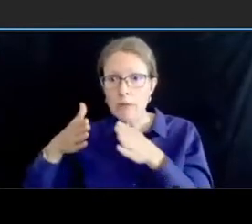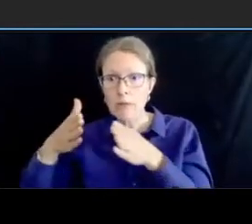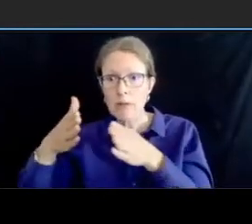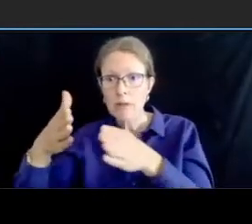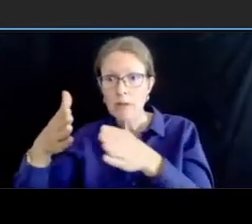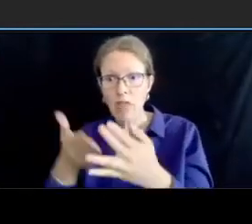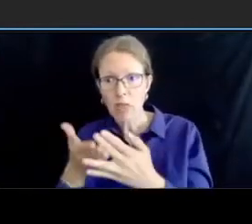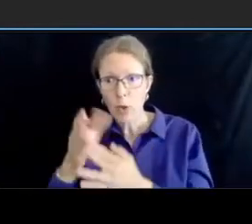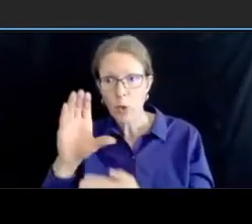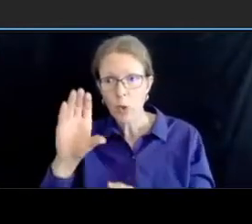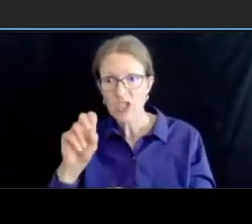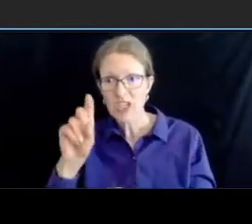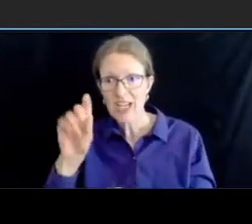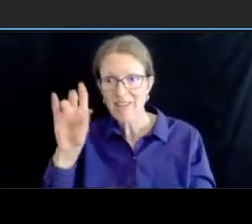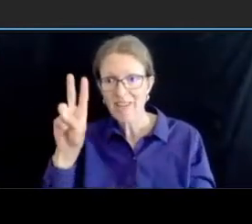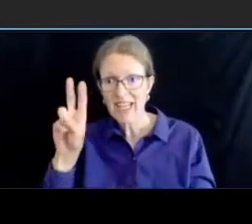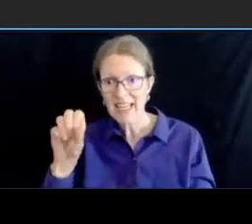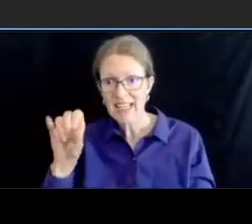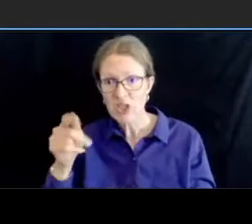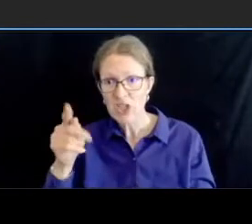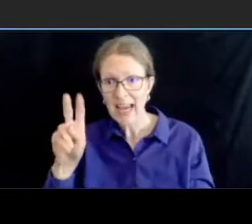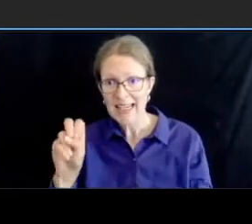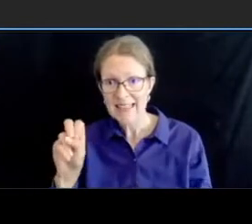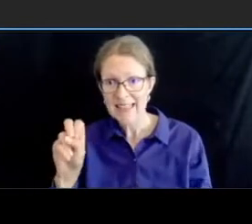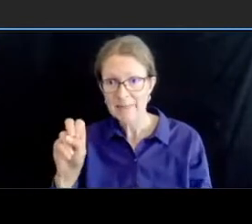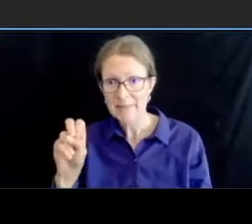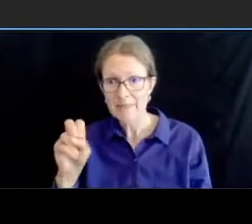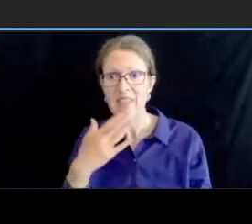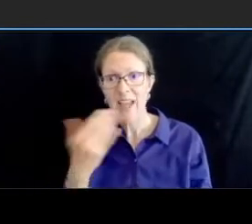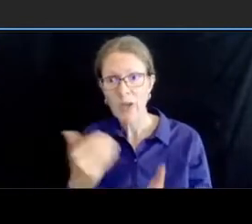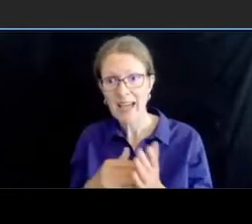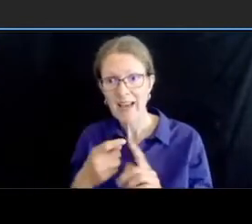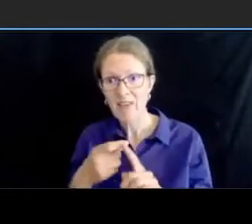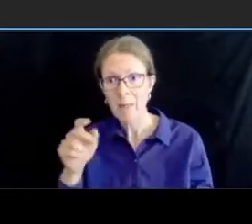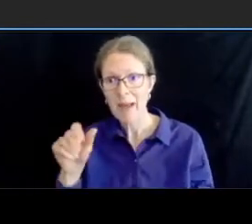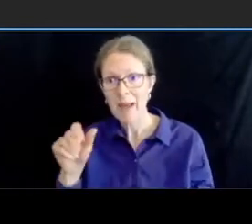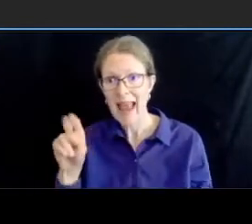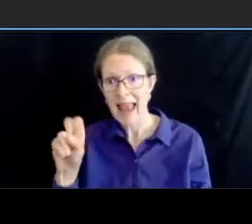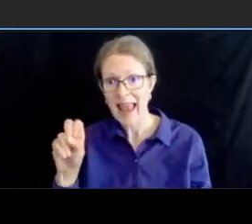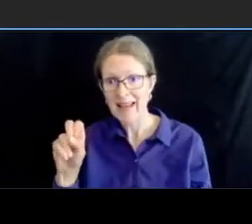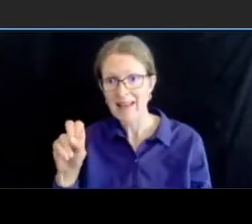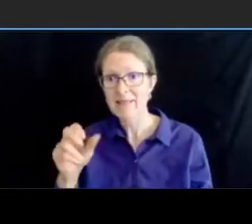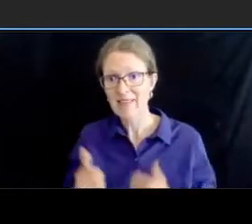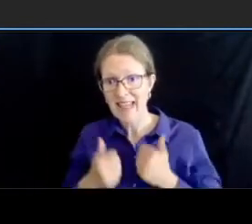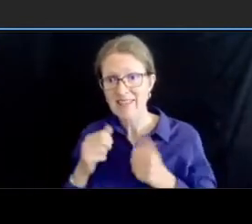and who live uh who's at 30th street northwest um thank you i am for your comment